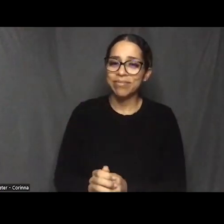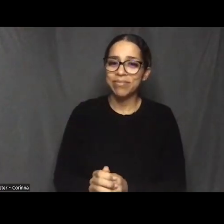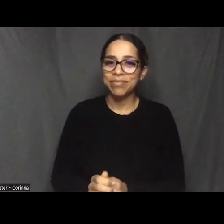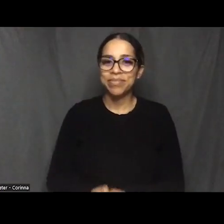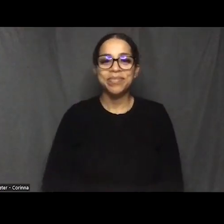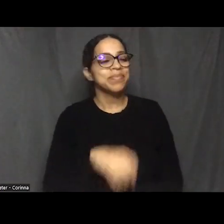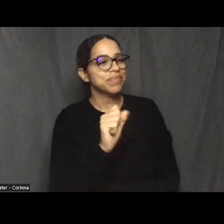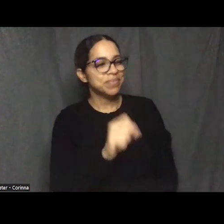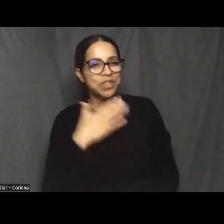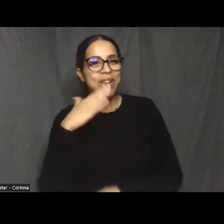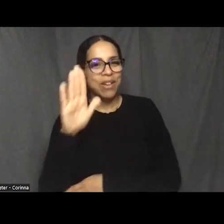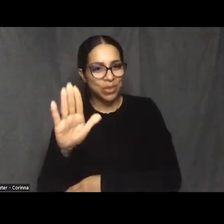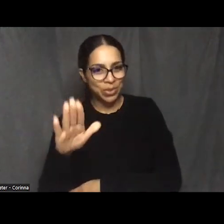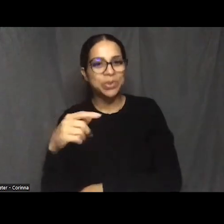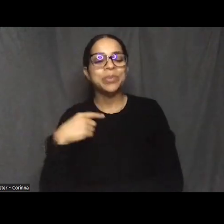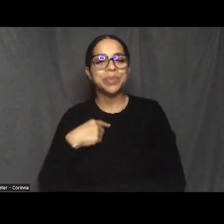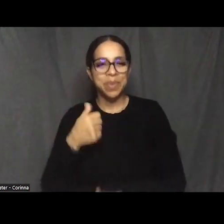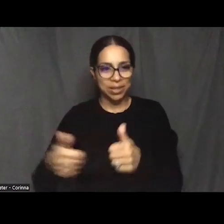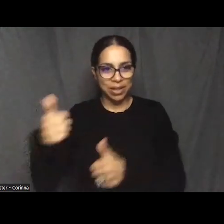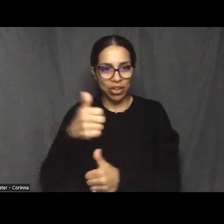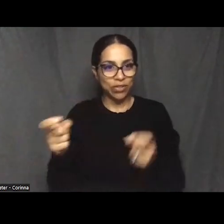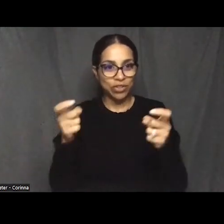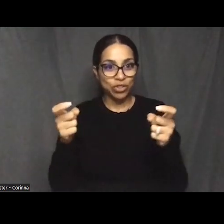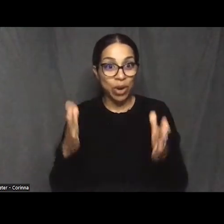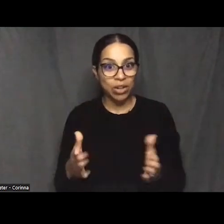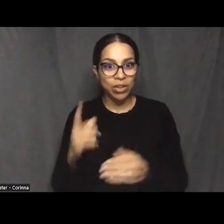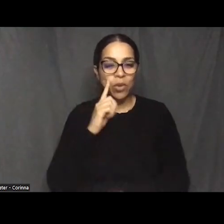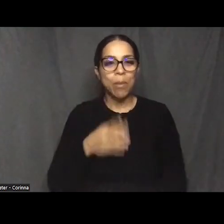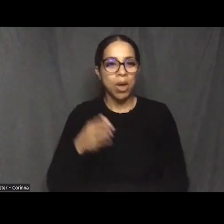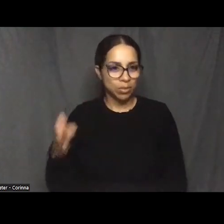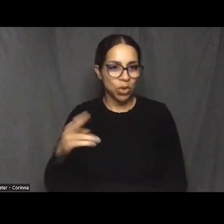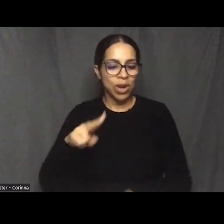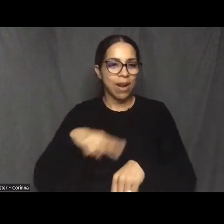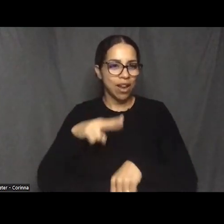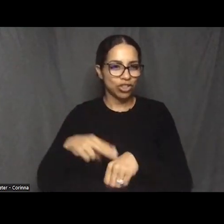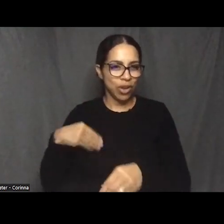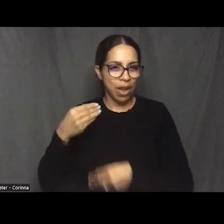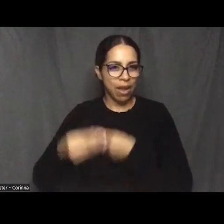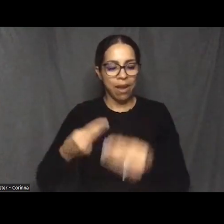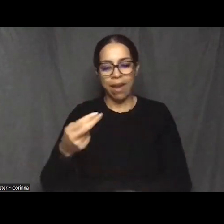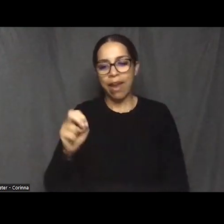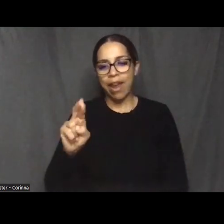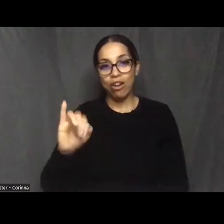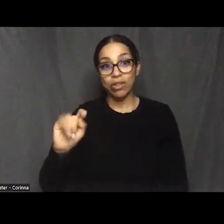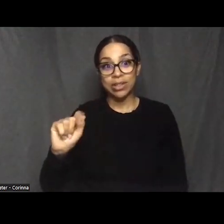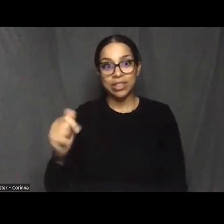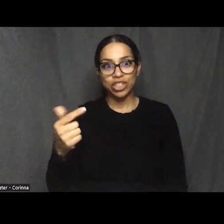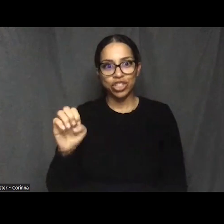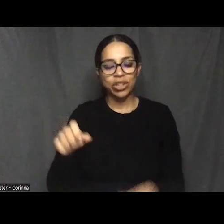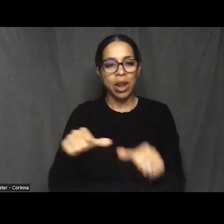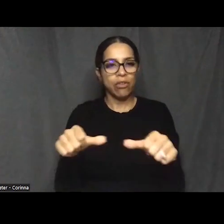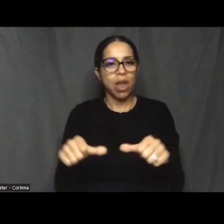I am the executive director for the Baltimore National Heritage Area. The National Heritage Areas Mission